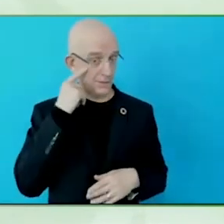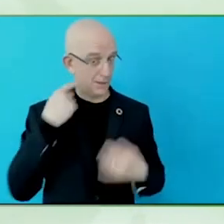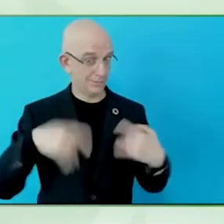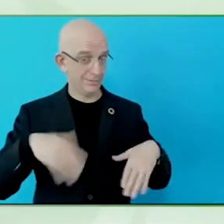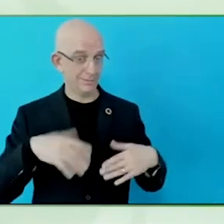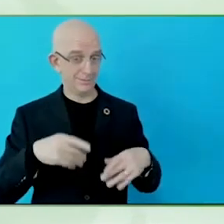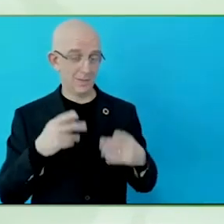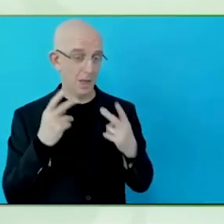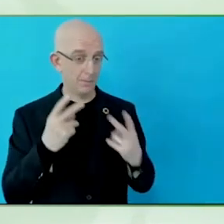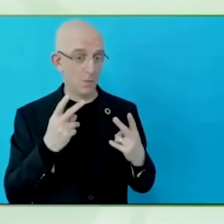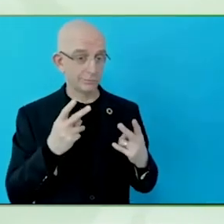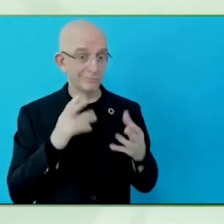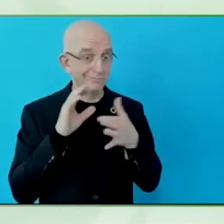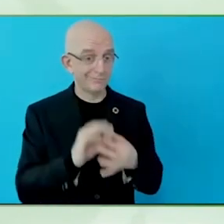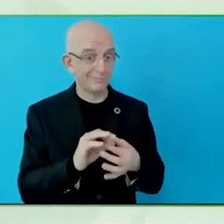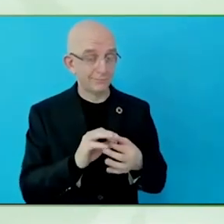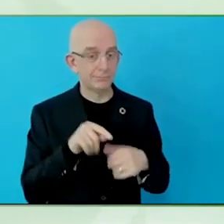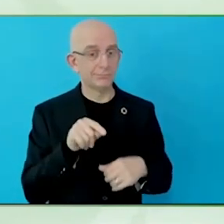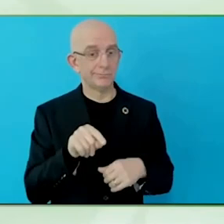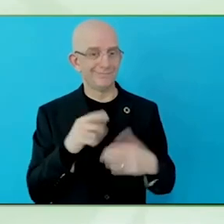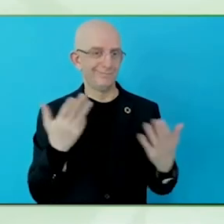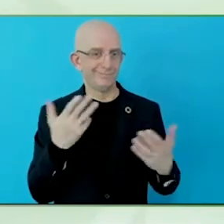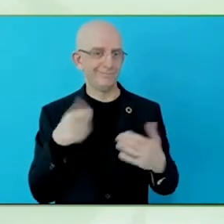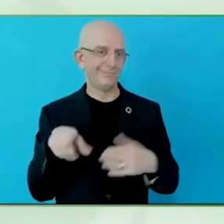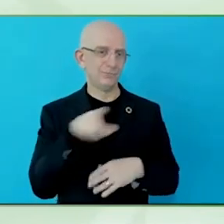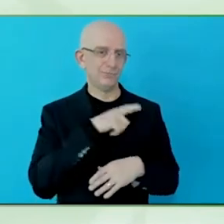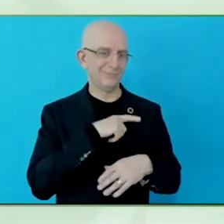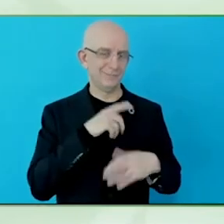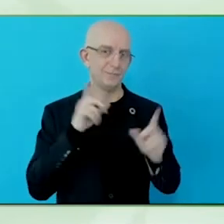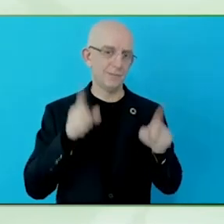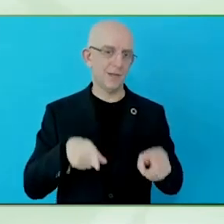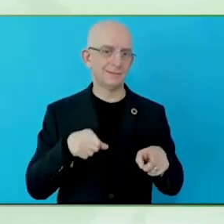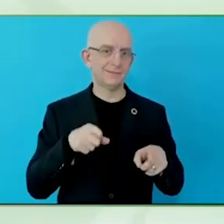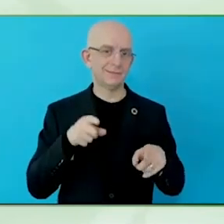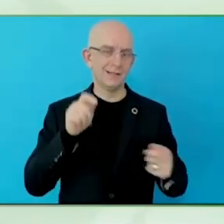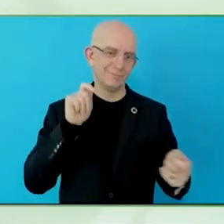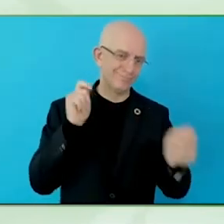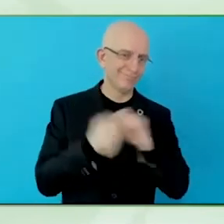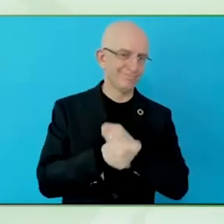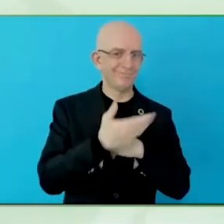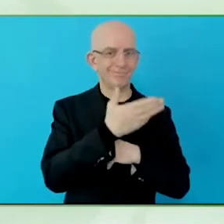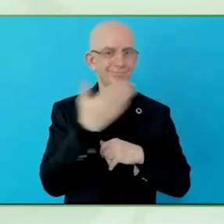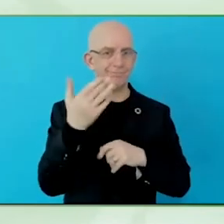Users are the resources that we should learn from, from their experience.